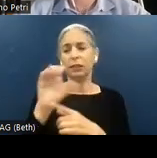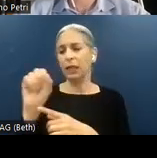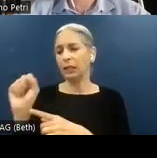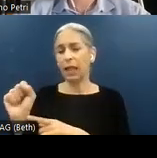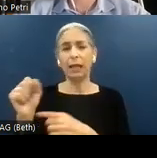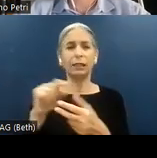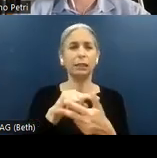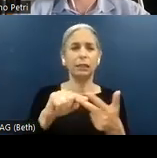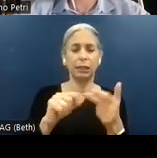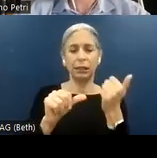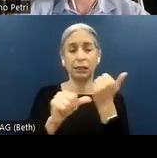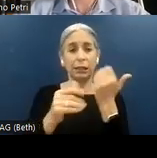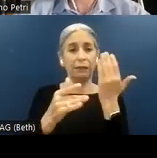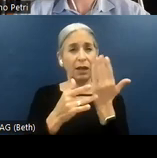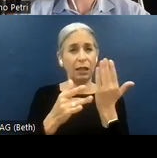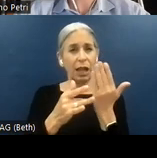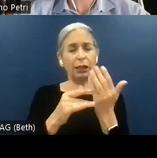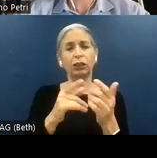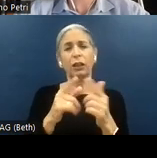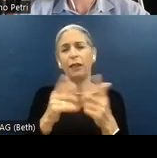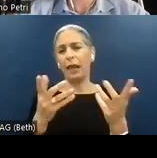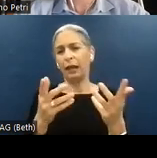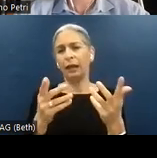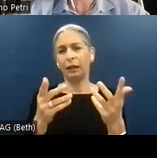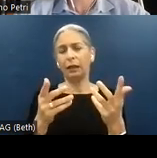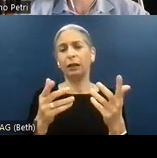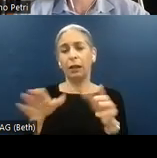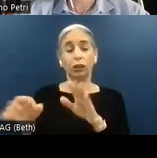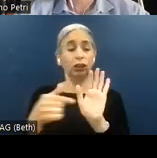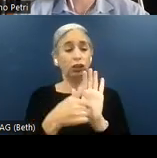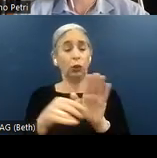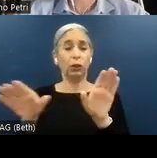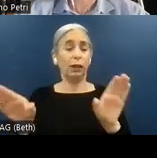an assistive technology preview which emulates the behavior of a real assistive technology